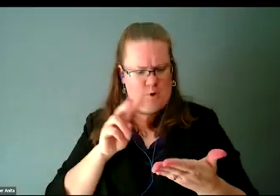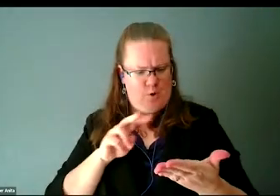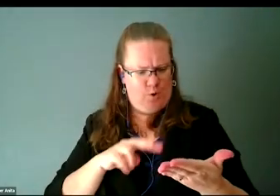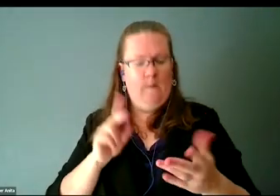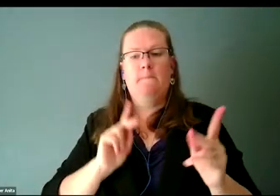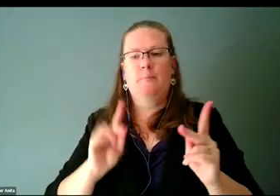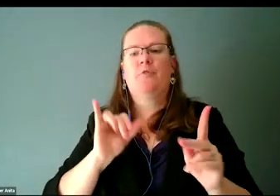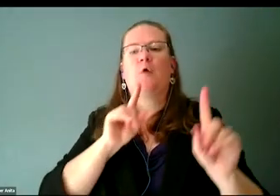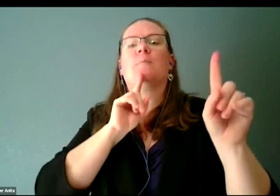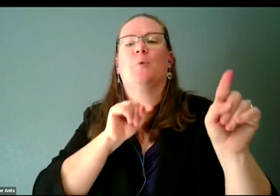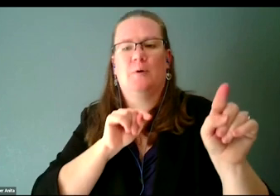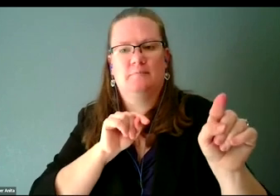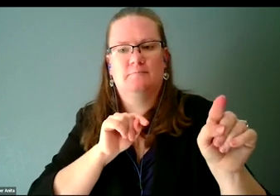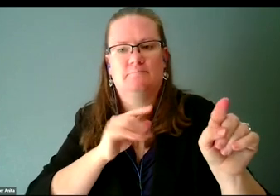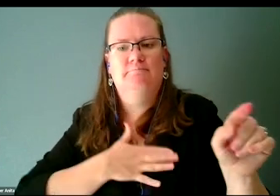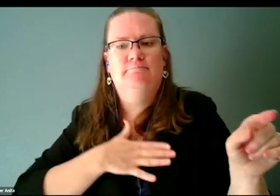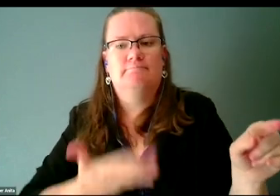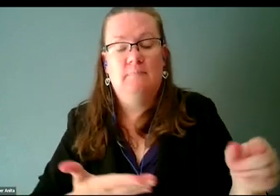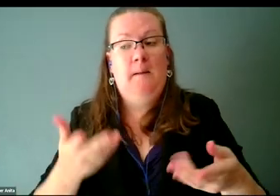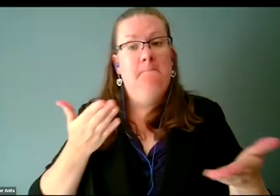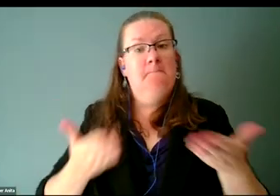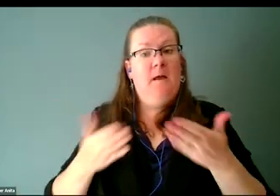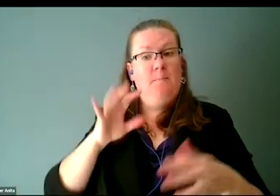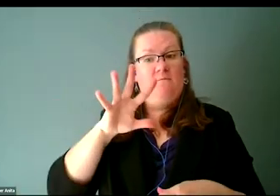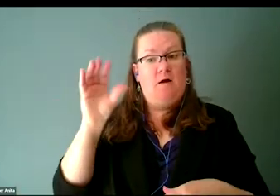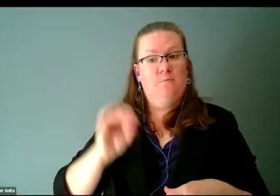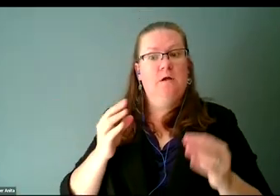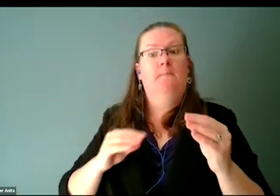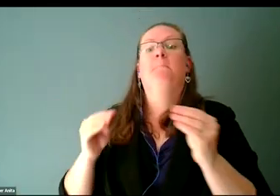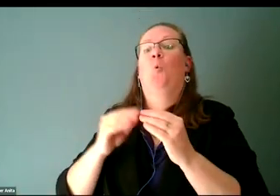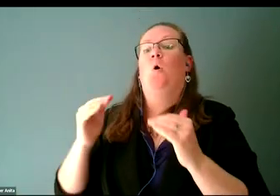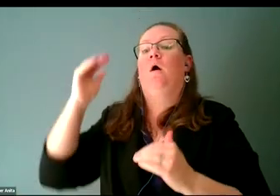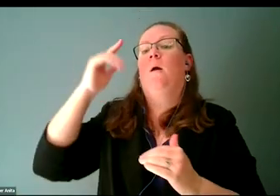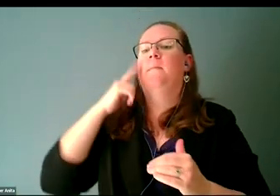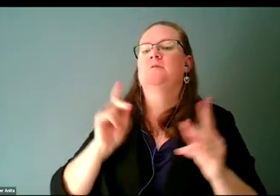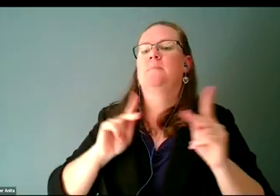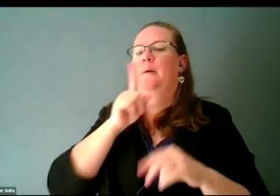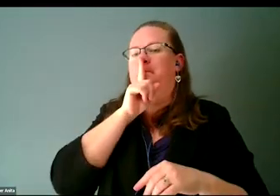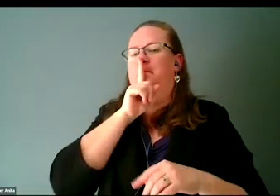It could have actually been higher than 5%. They found out that 5% of their user base